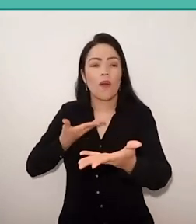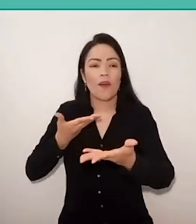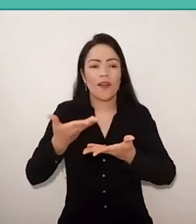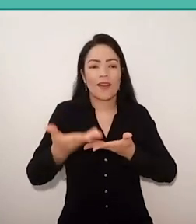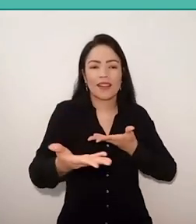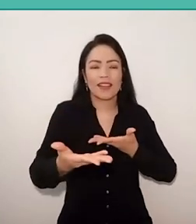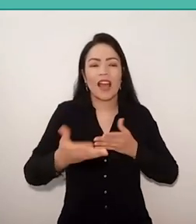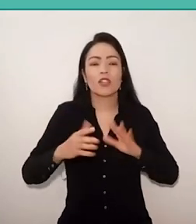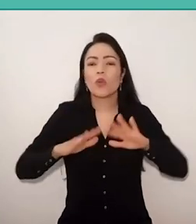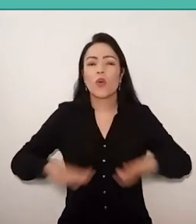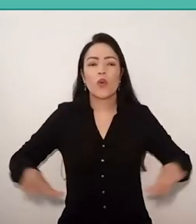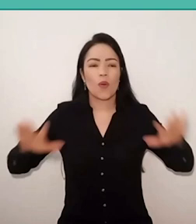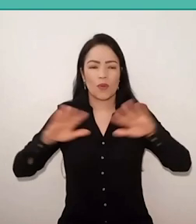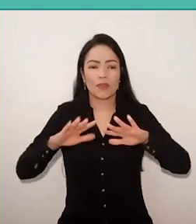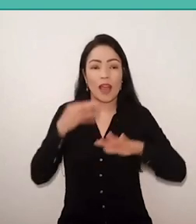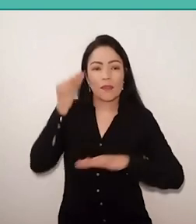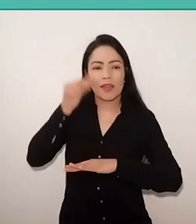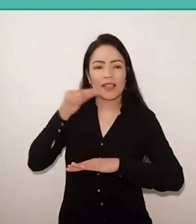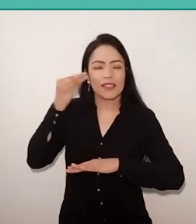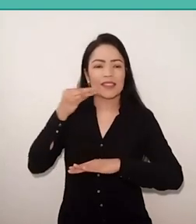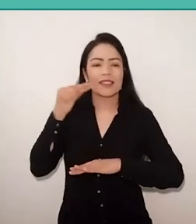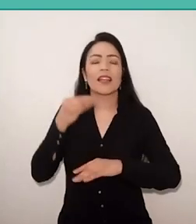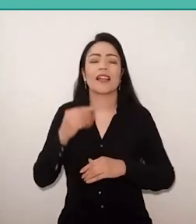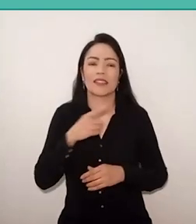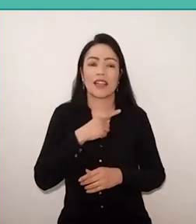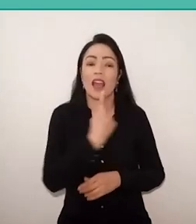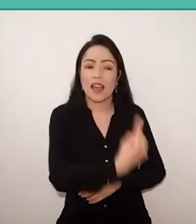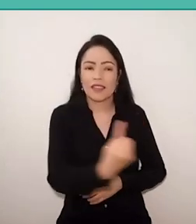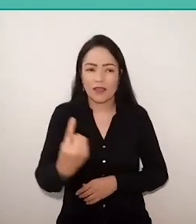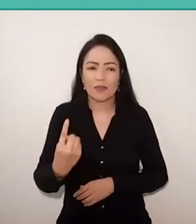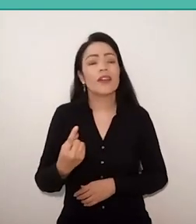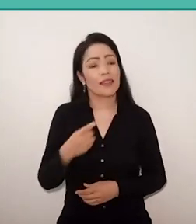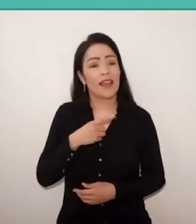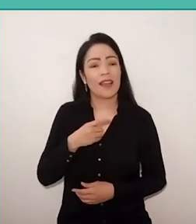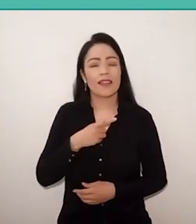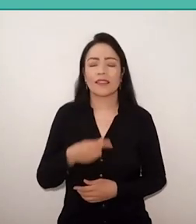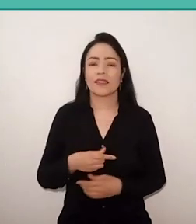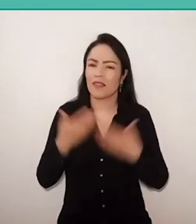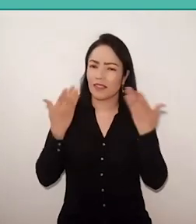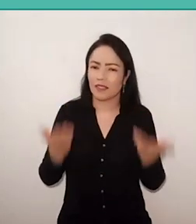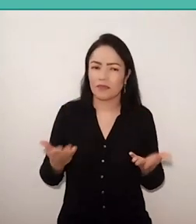from experiences given by each. So, it's in this sense that I think